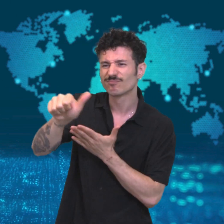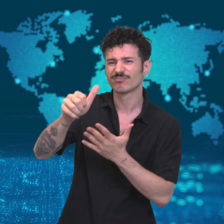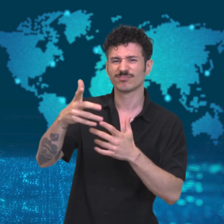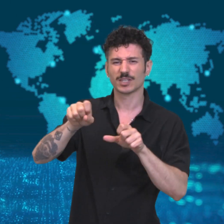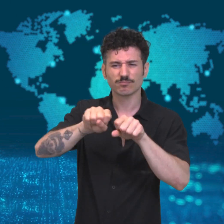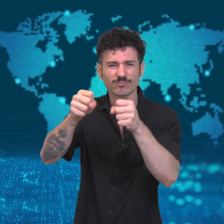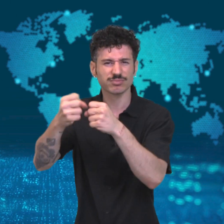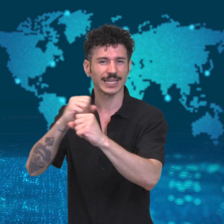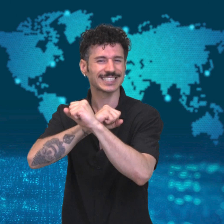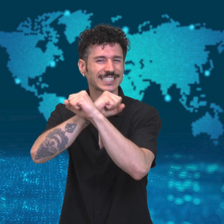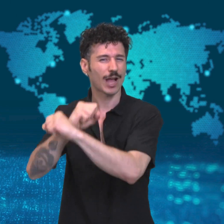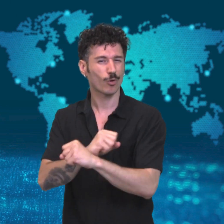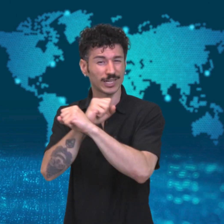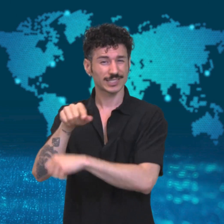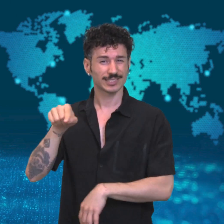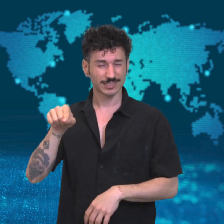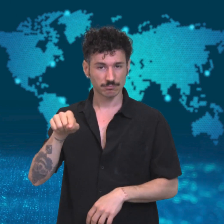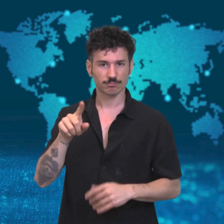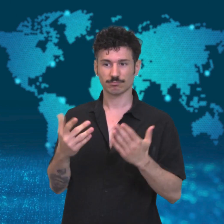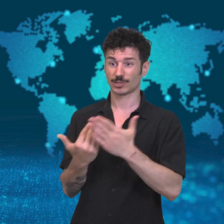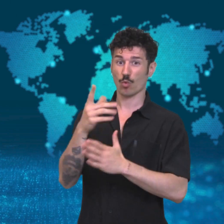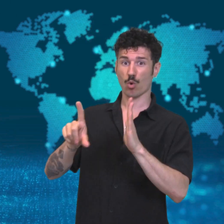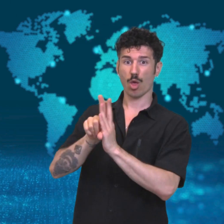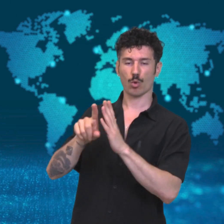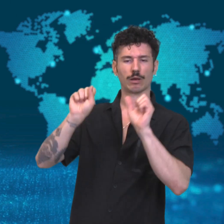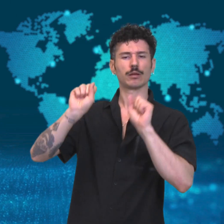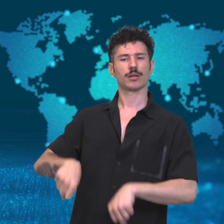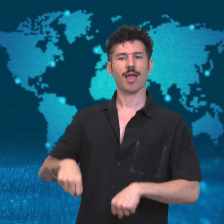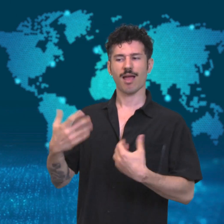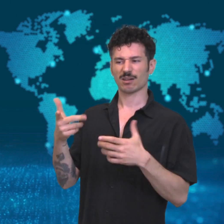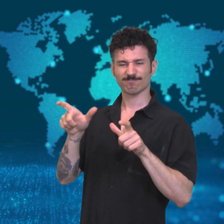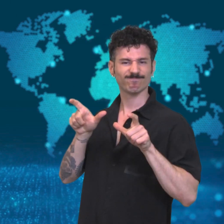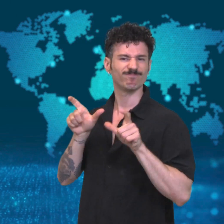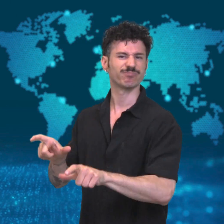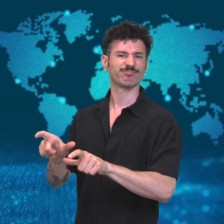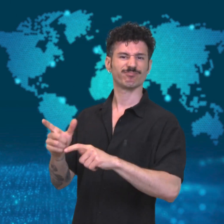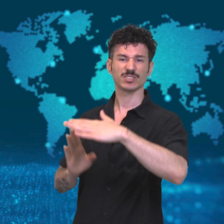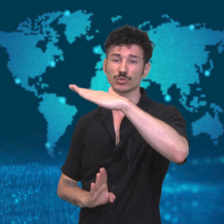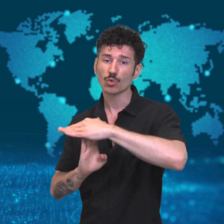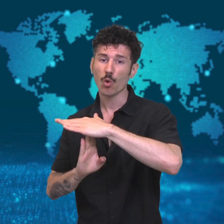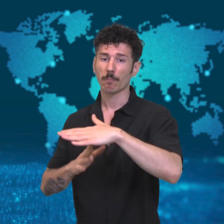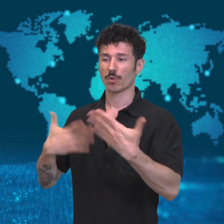This new law would prevent, stop and punish acts in